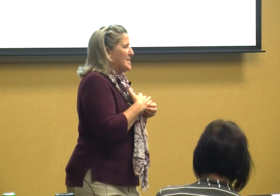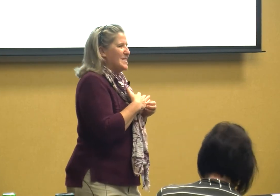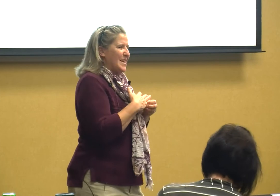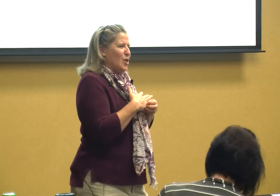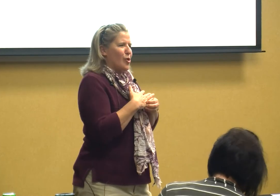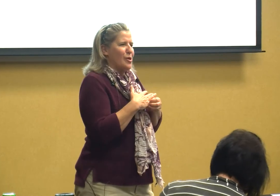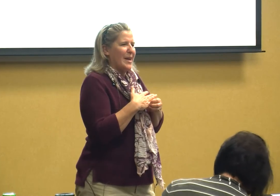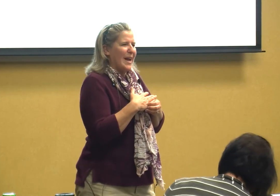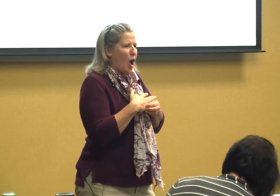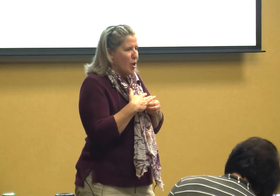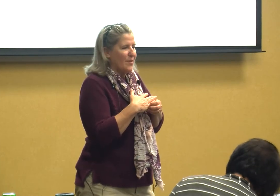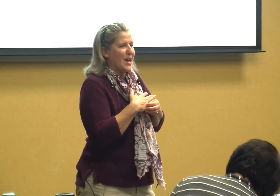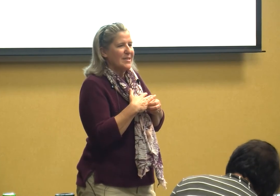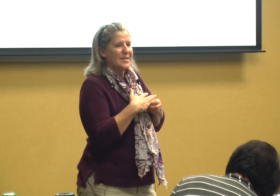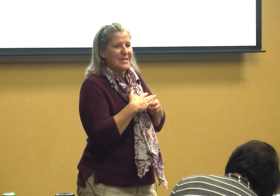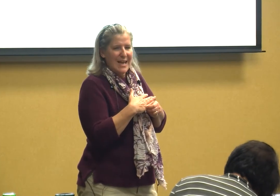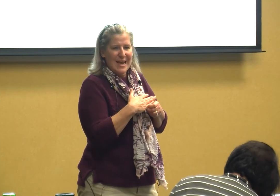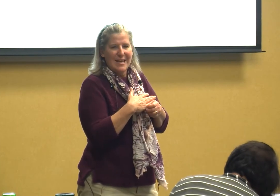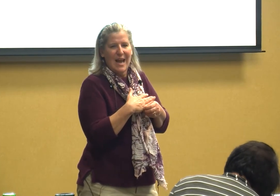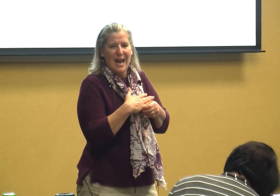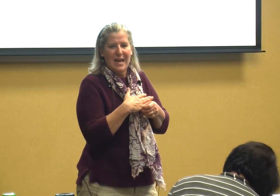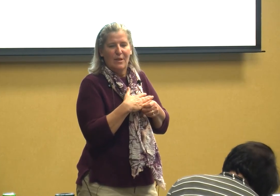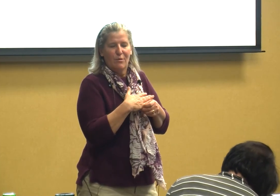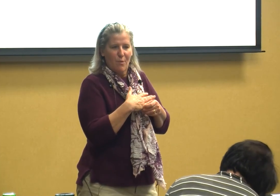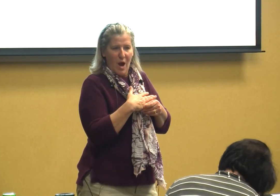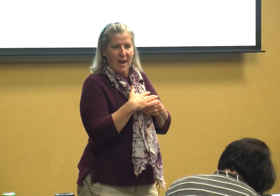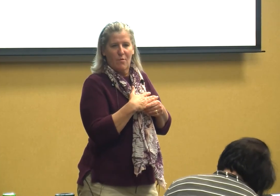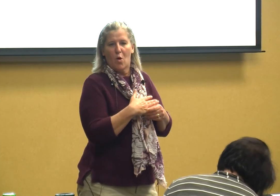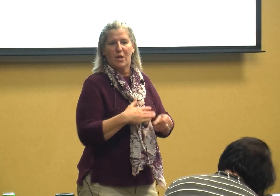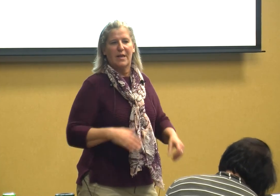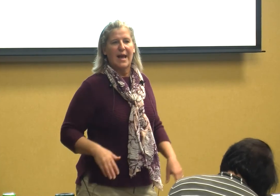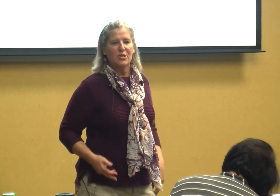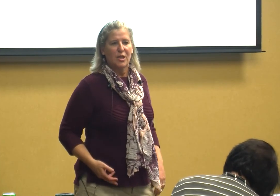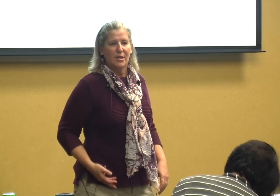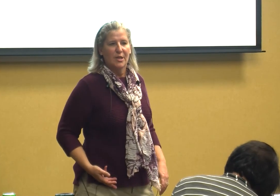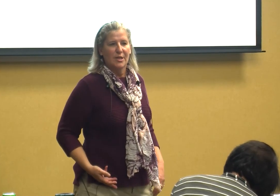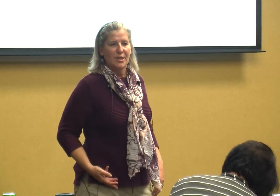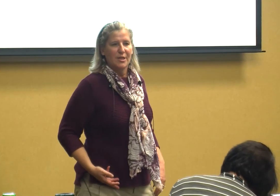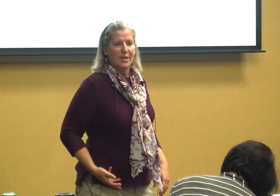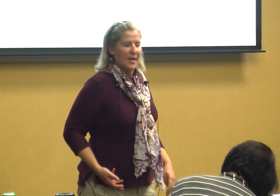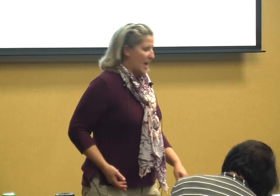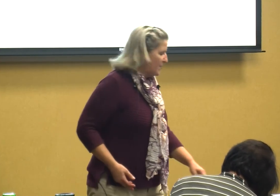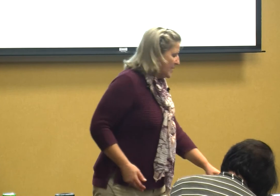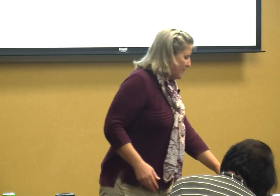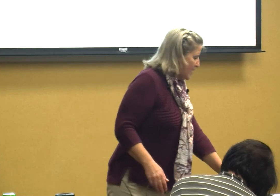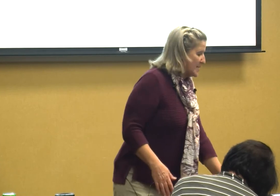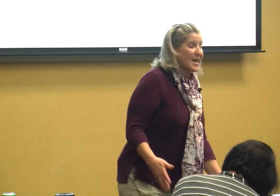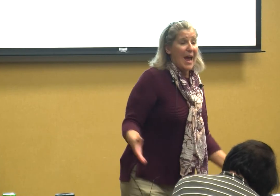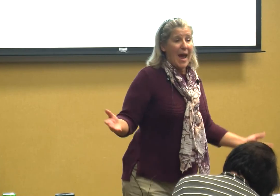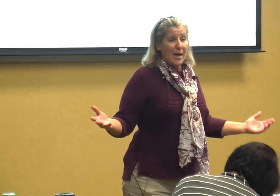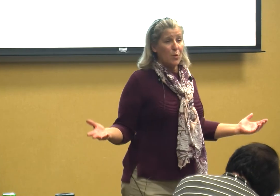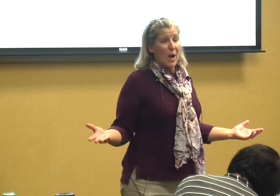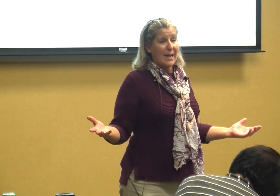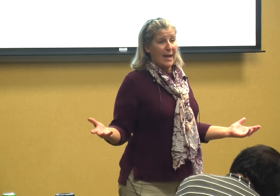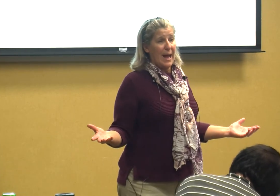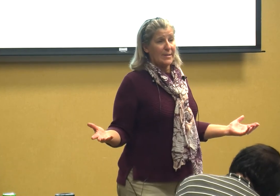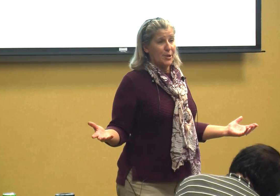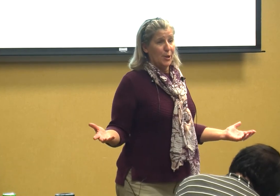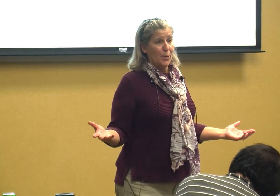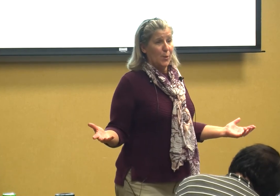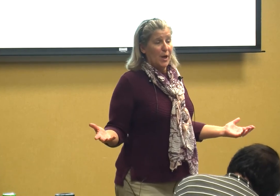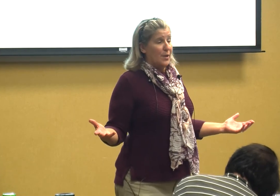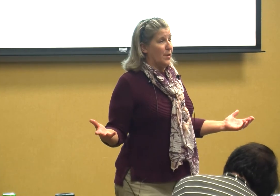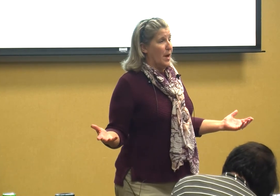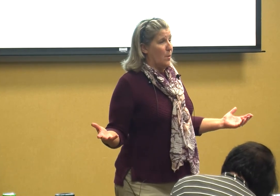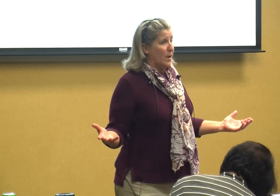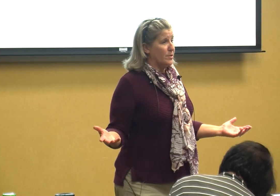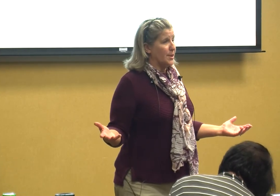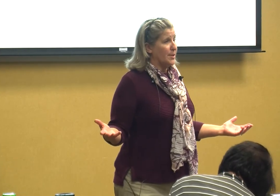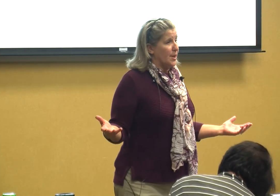still all of us need and thrive on connection even if it's how do I get to the Hilton Garden